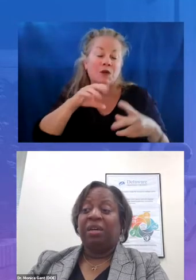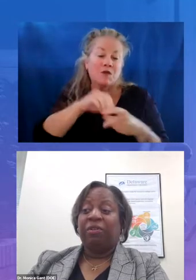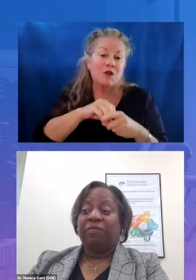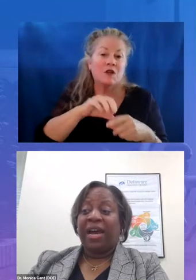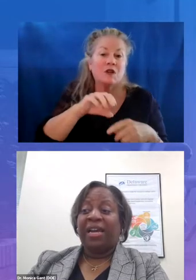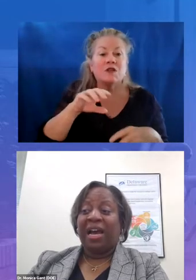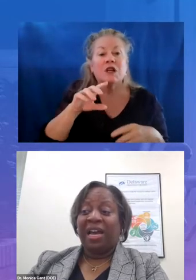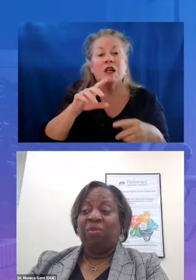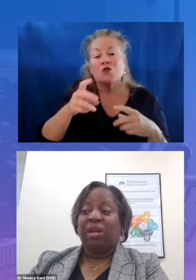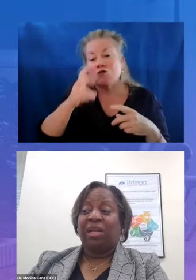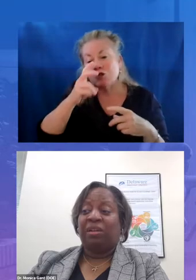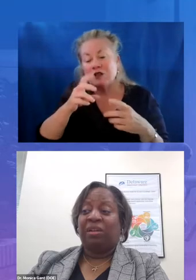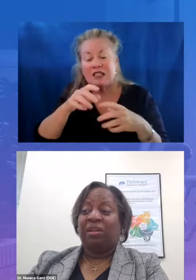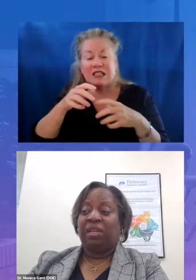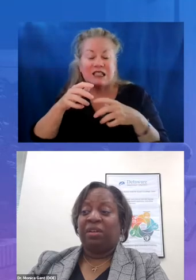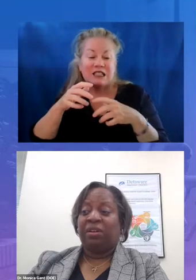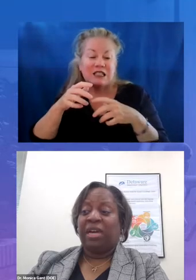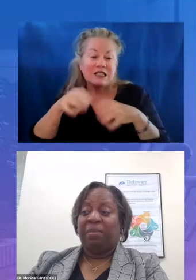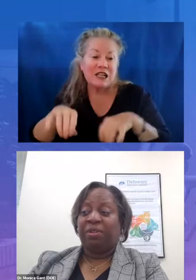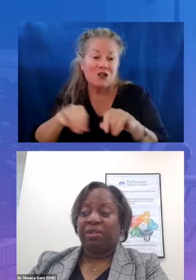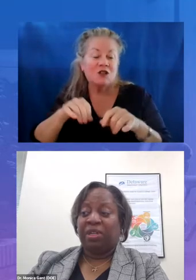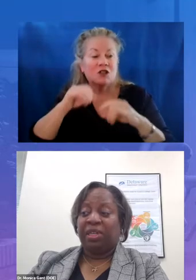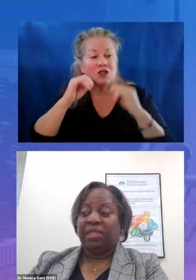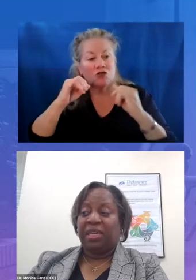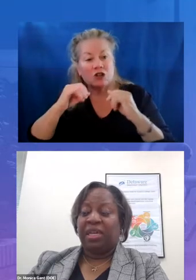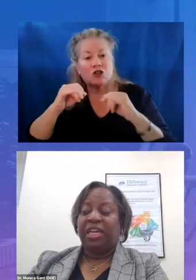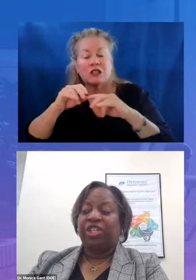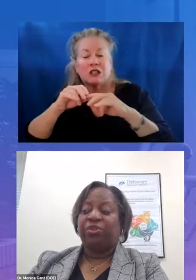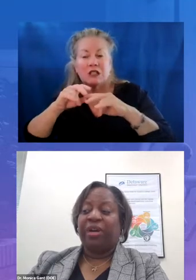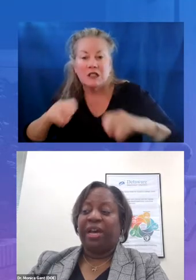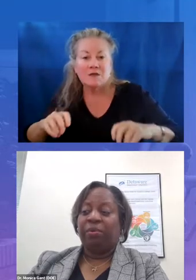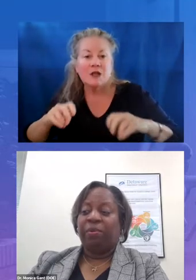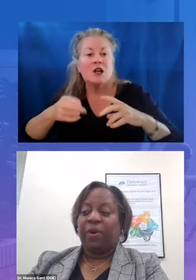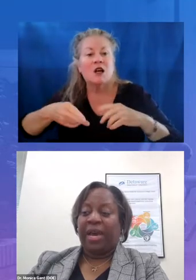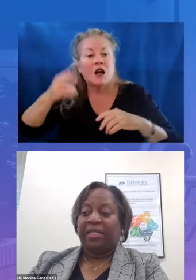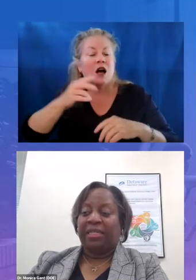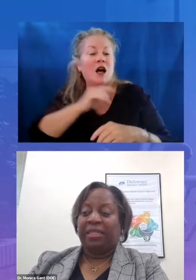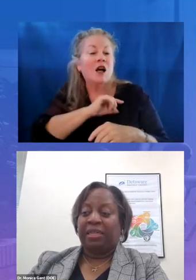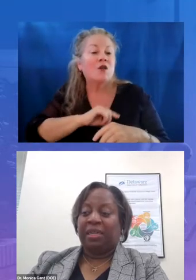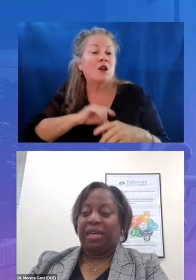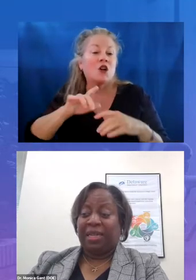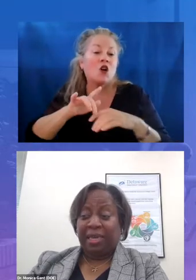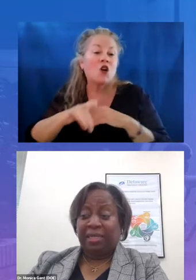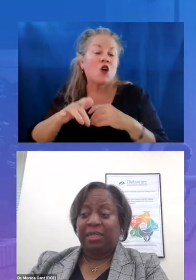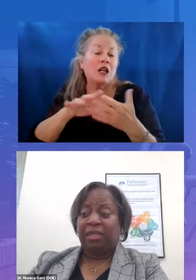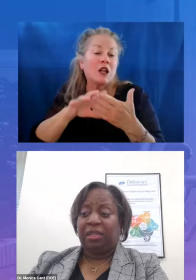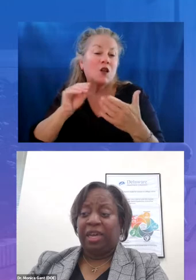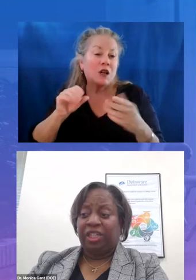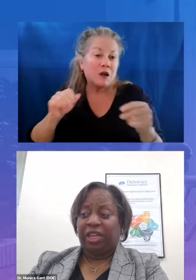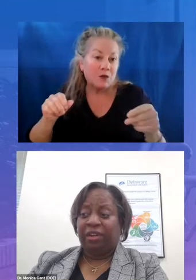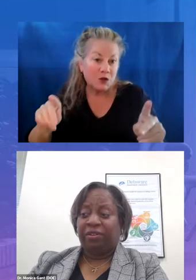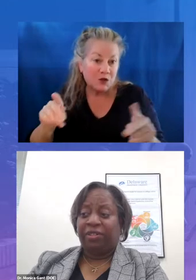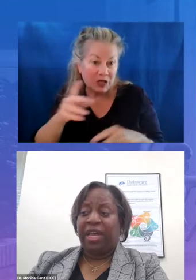provide high quality early learning opportunities ensure equitable access to excellent educators